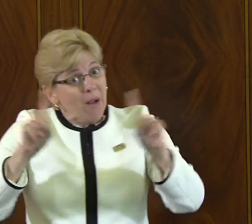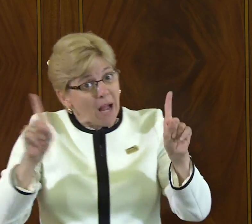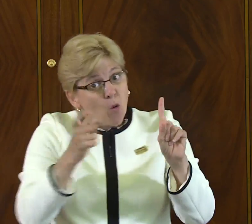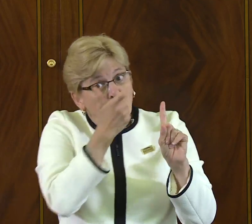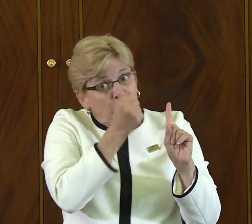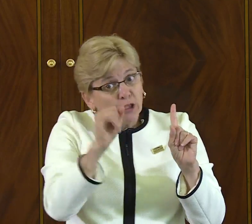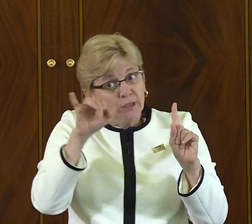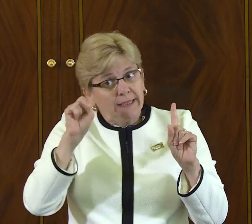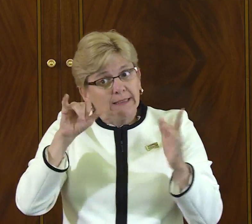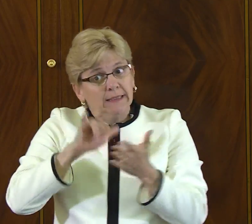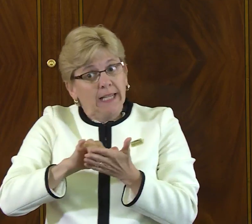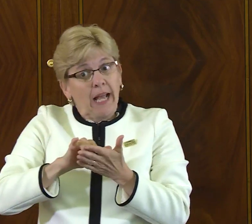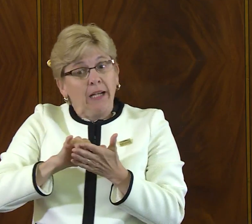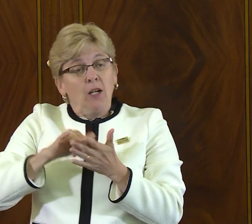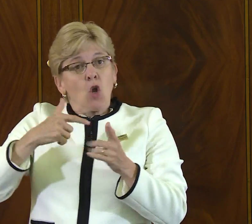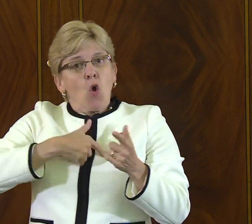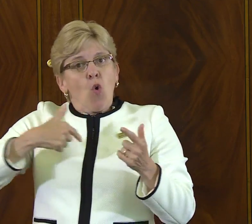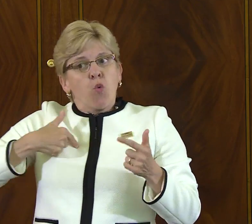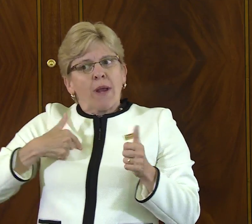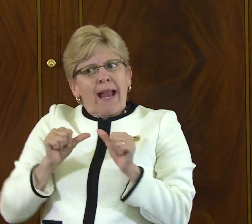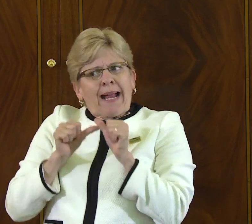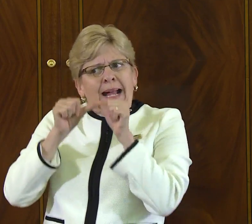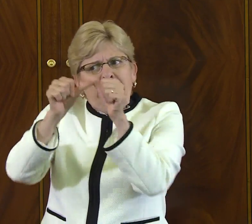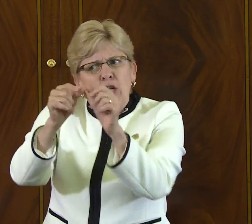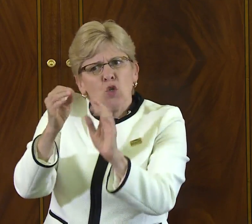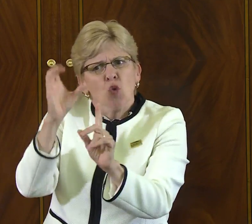or in graduate school, but what's interesting is,